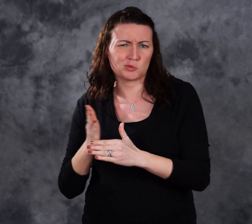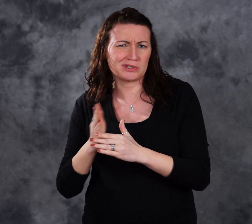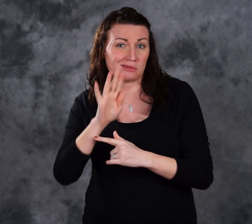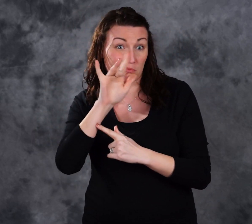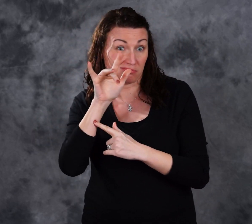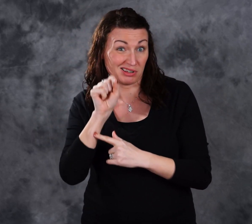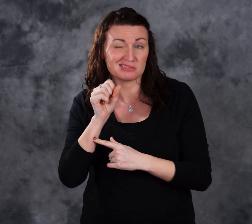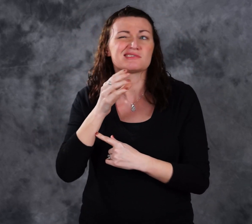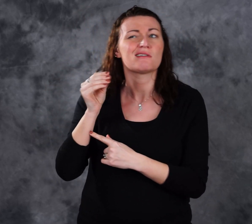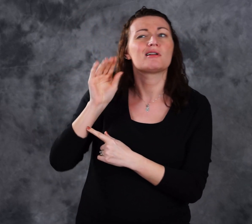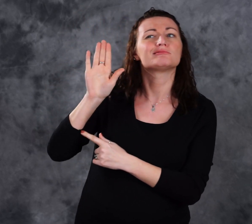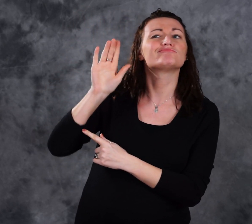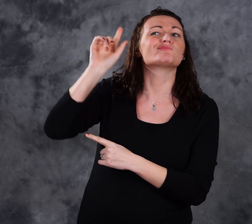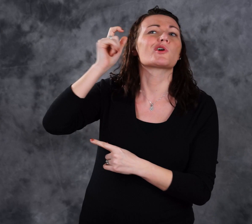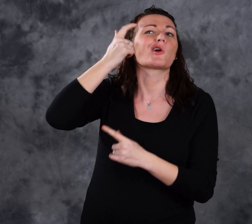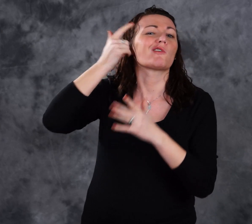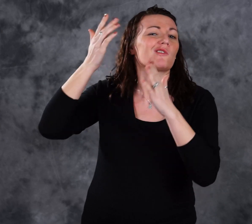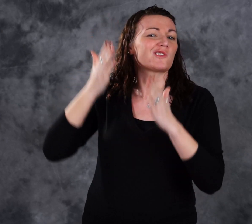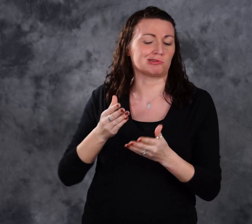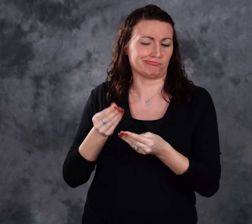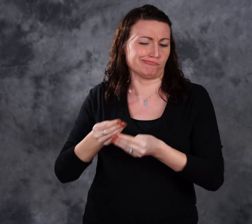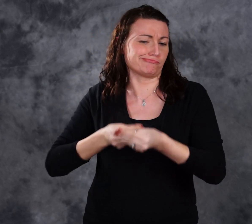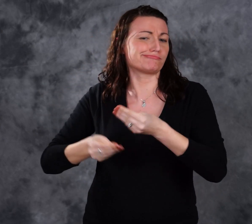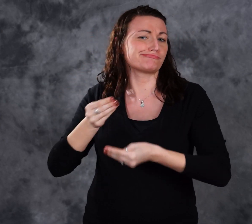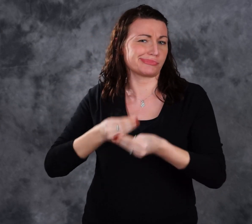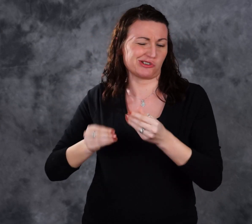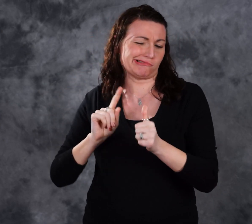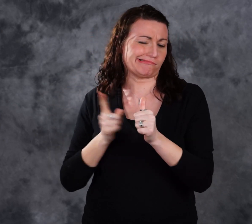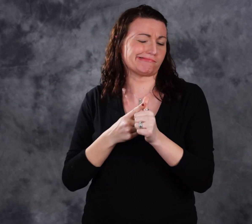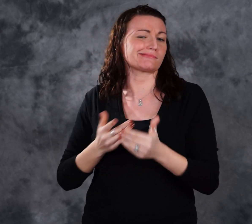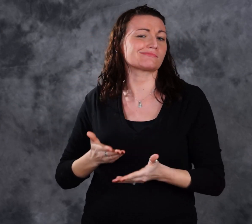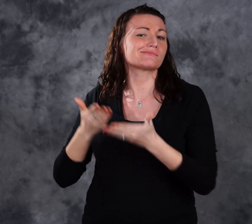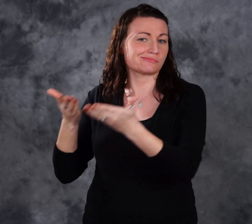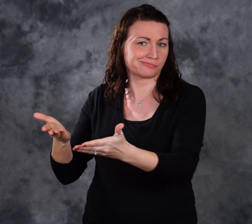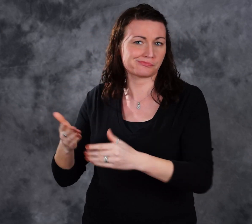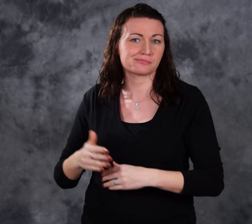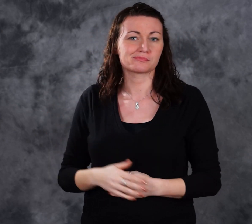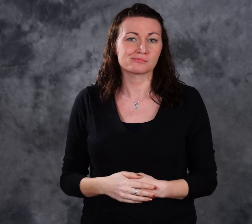between the bills and the Governor’s original budget proposal.